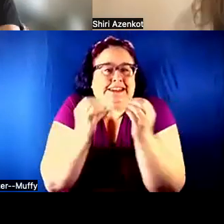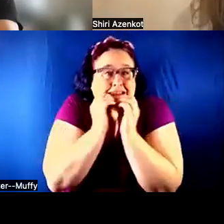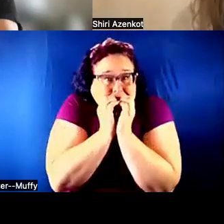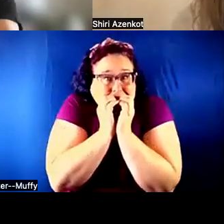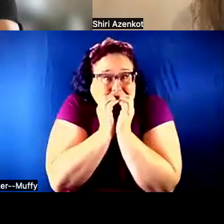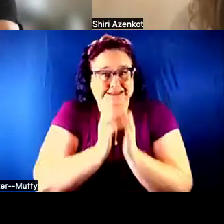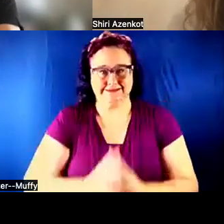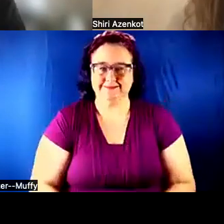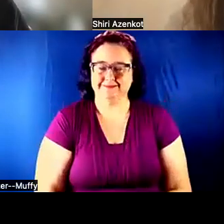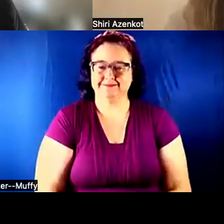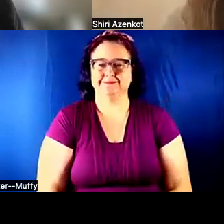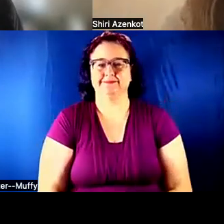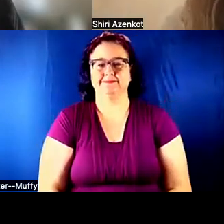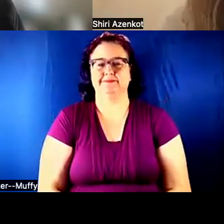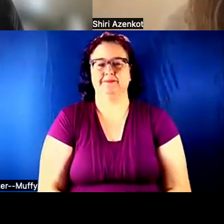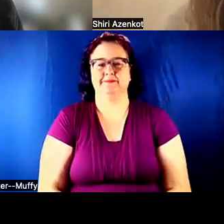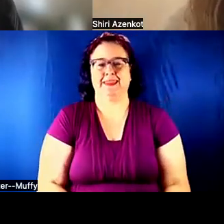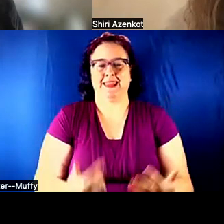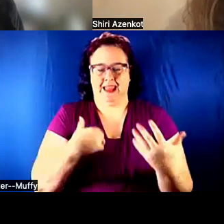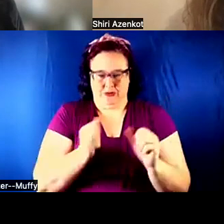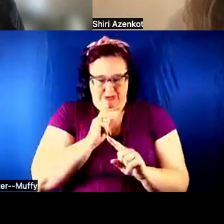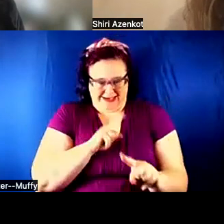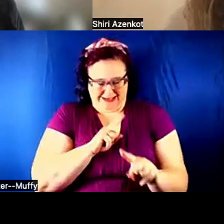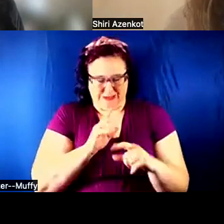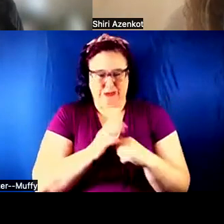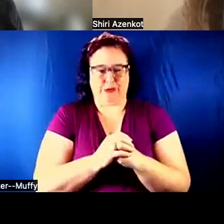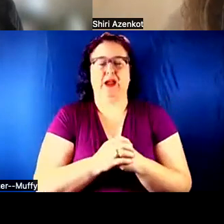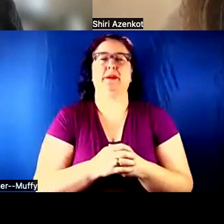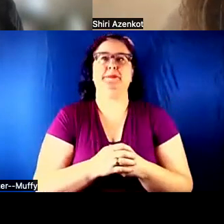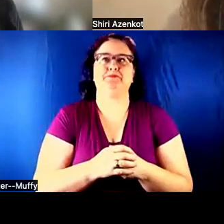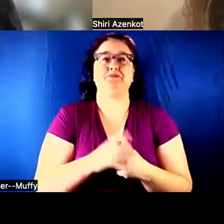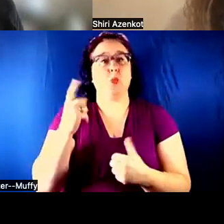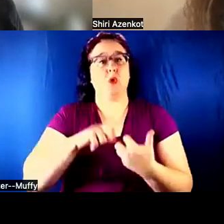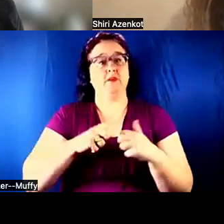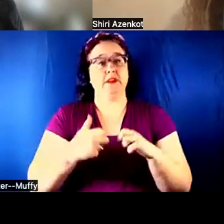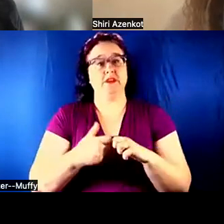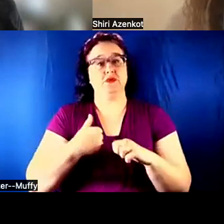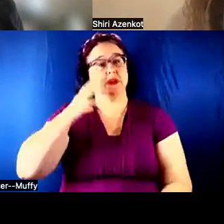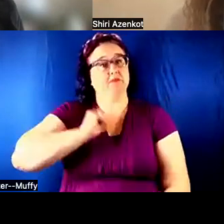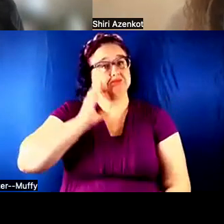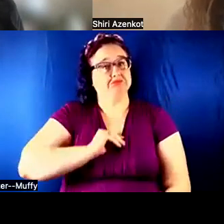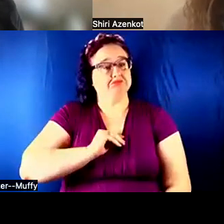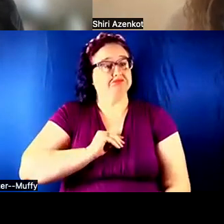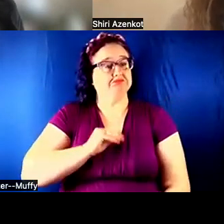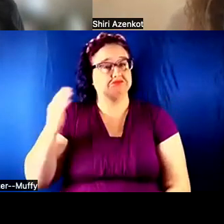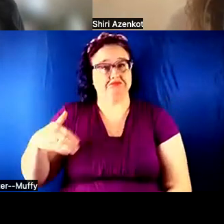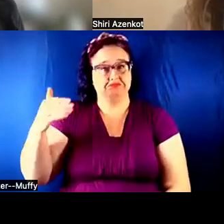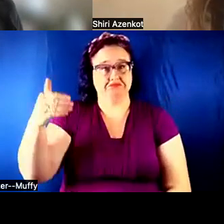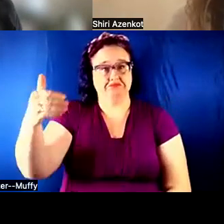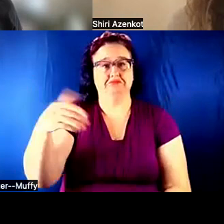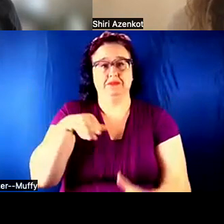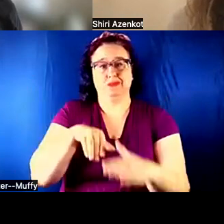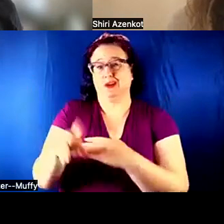I WILL TRY TO ADD AS MUCH AS I CAN. ONE OF THE ISSUES I CAME ACROSS WAS NOT HAVING THE